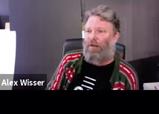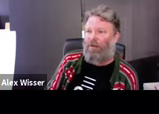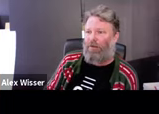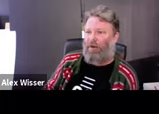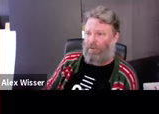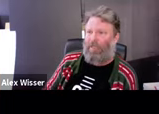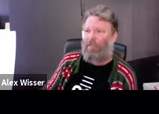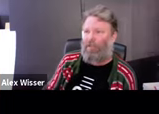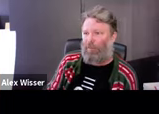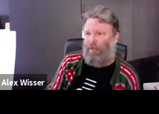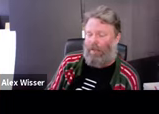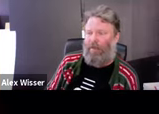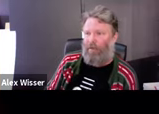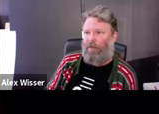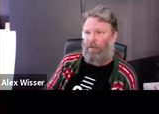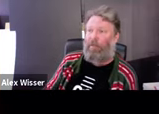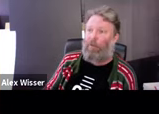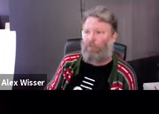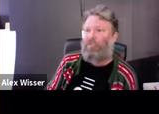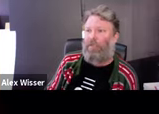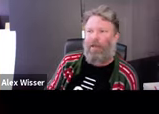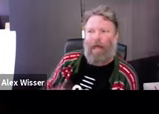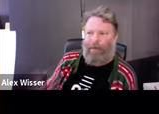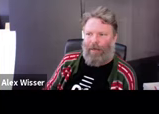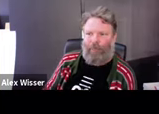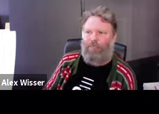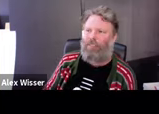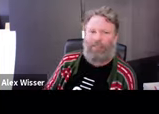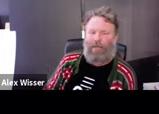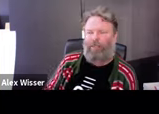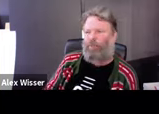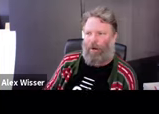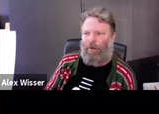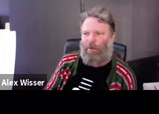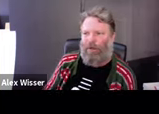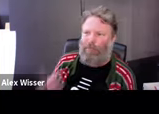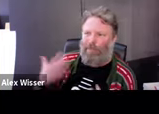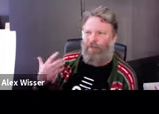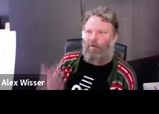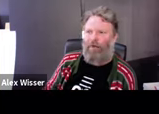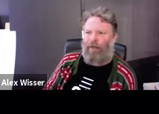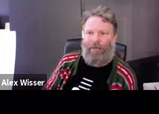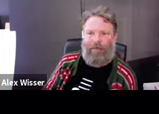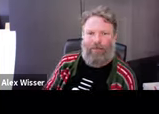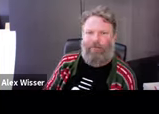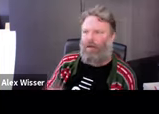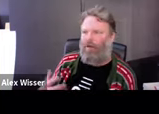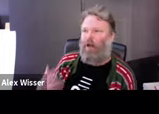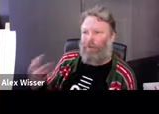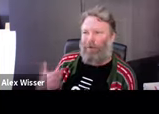distort your understanding to be optimistic and being optimistic is actually part - I think you can tell, being optimistic is part of my